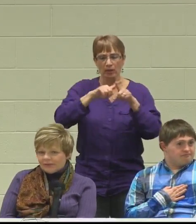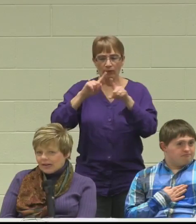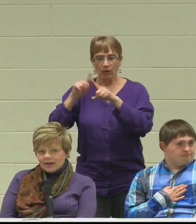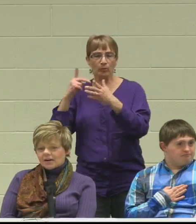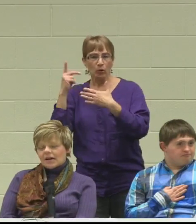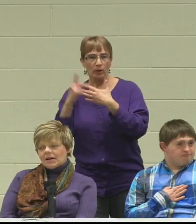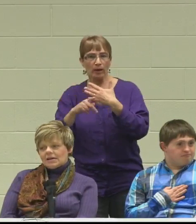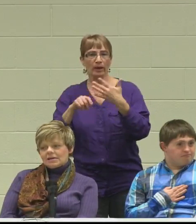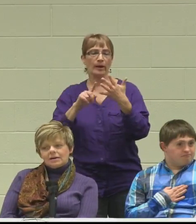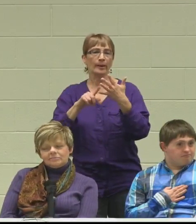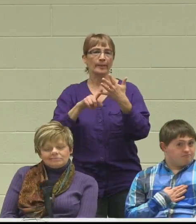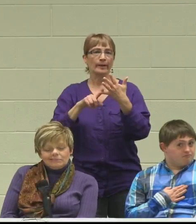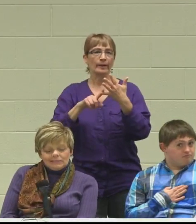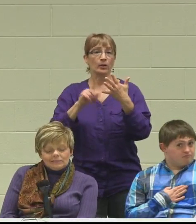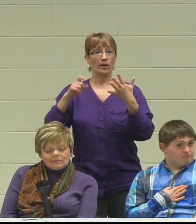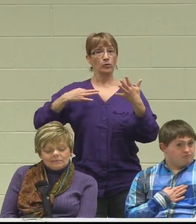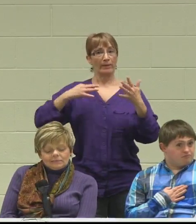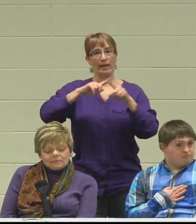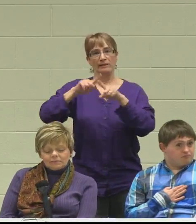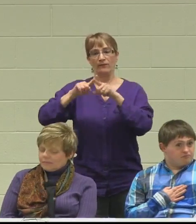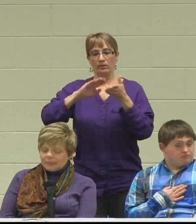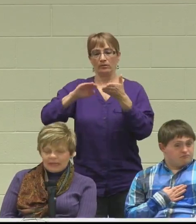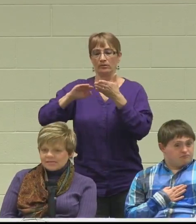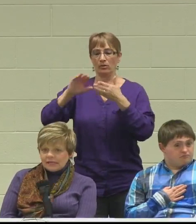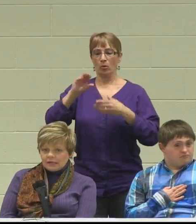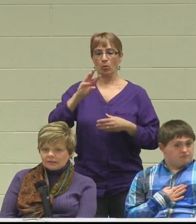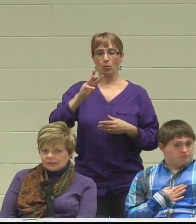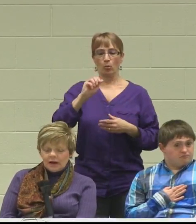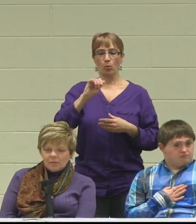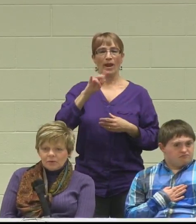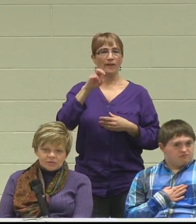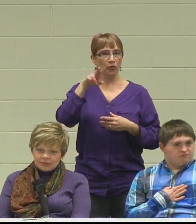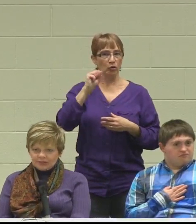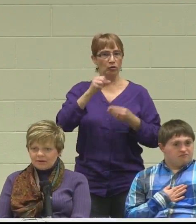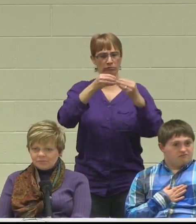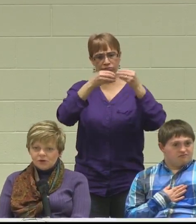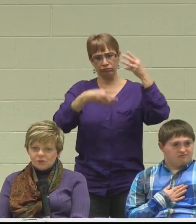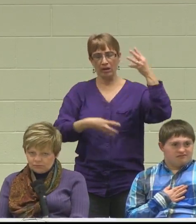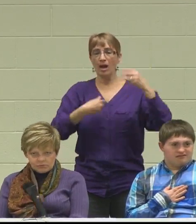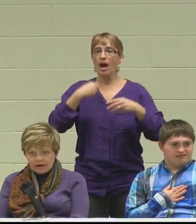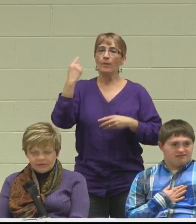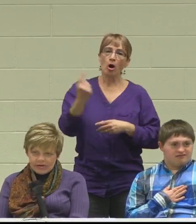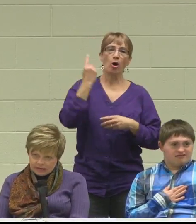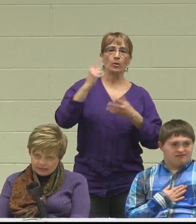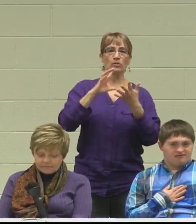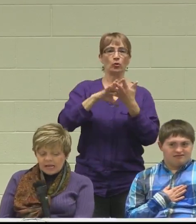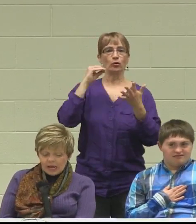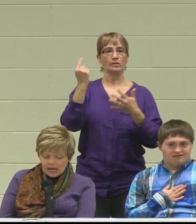out there. It's endless. I'm always learning something new everyday.